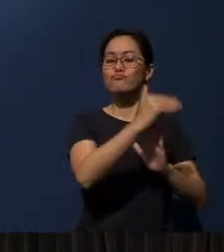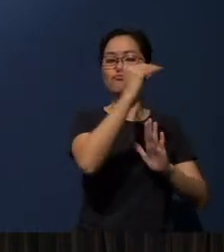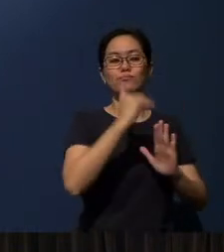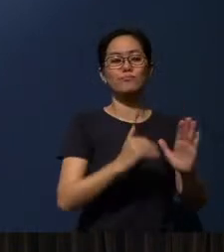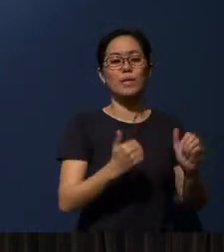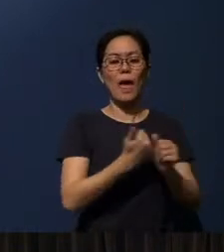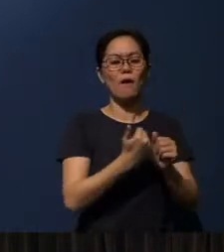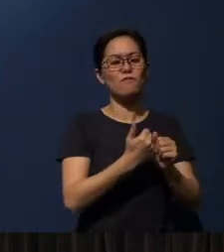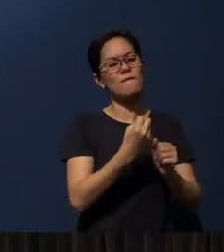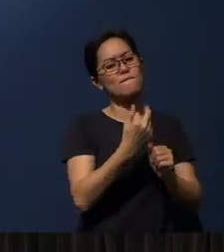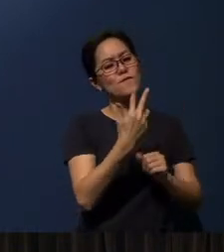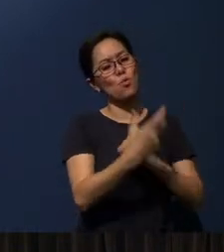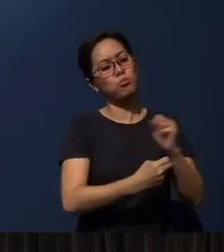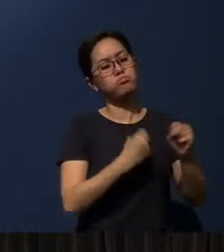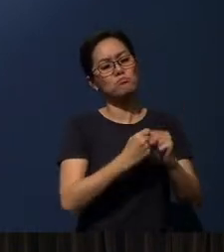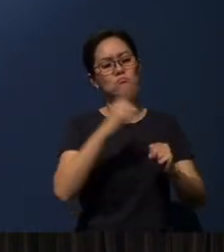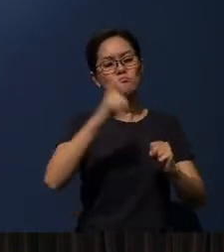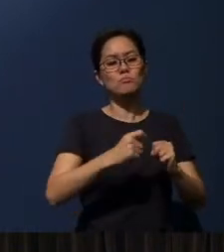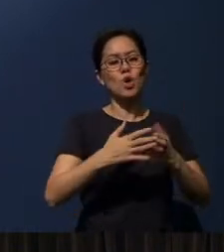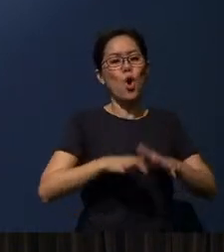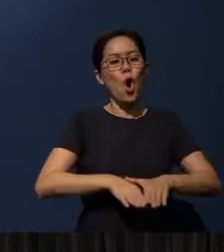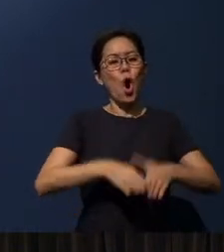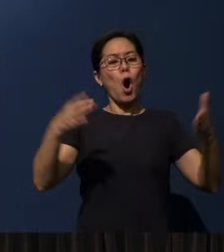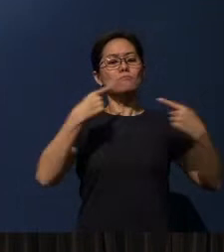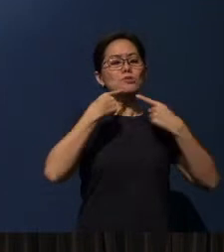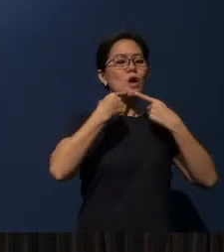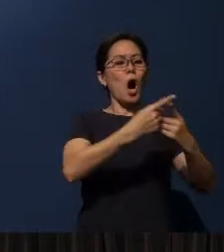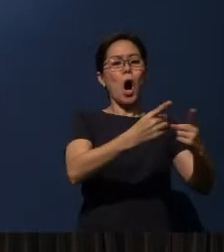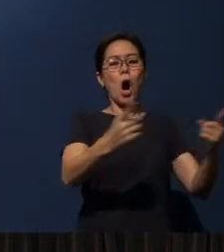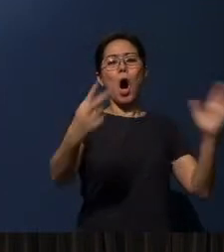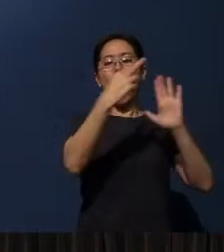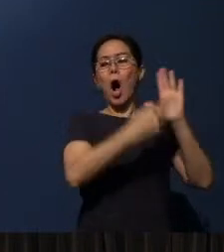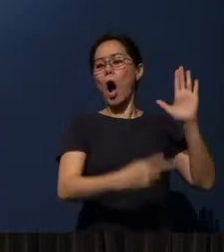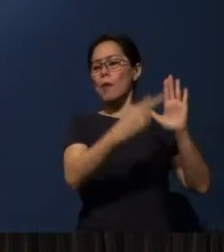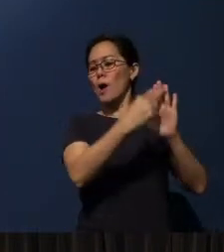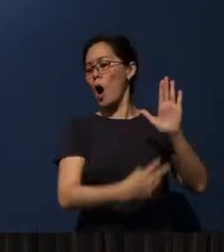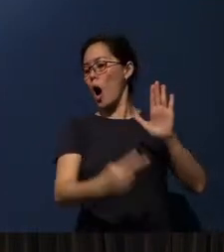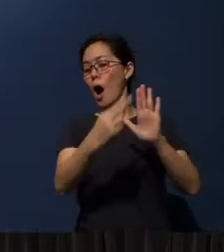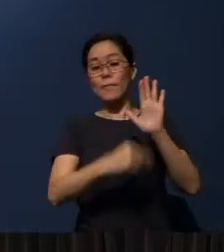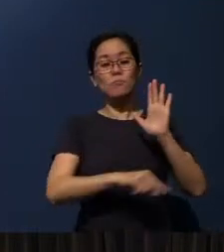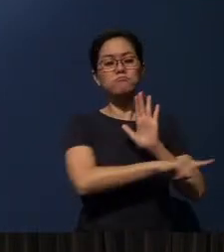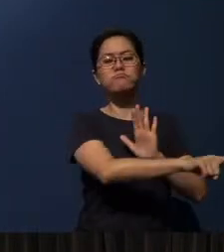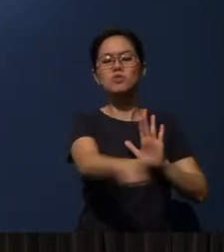Every how many years, he said: you have to read it openly to everybody, so that they all hear God's Word.